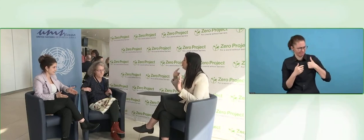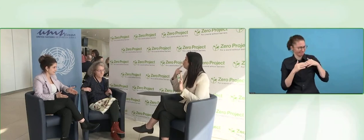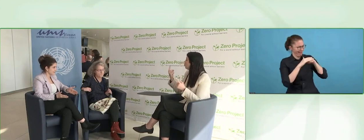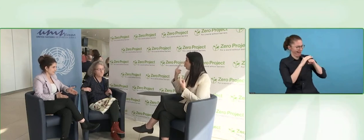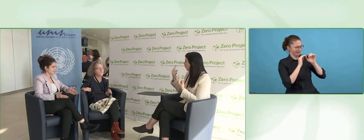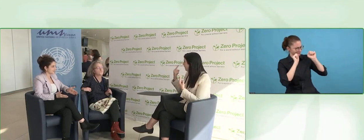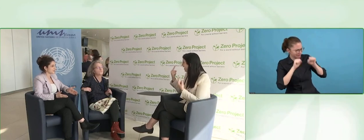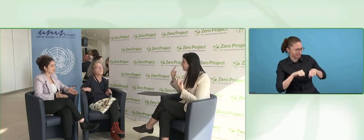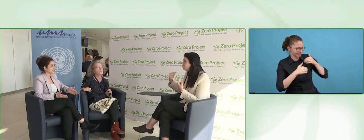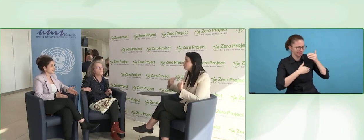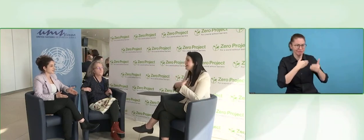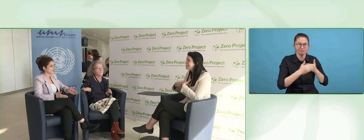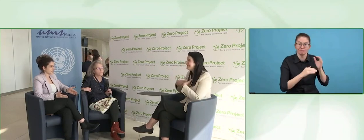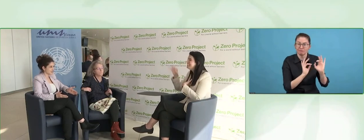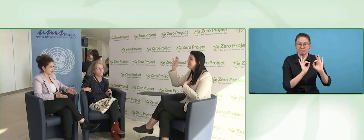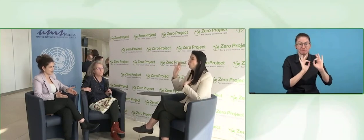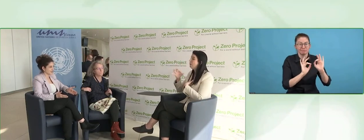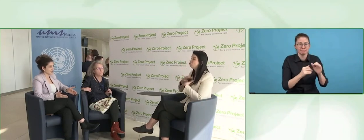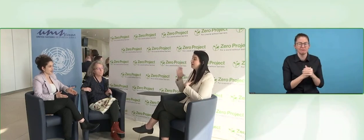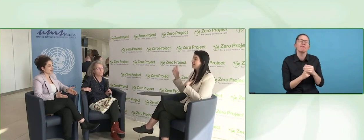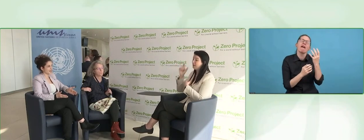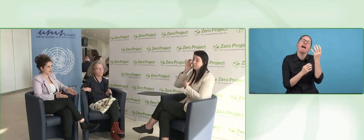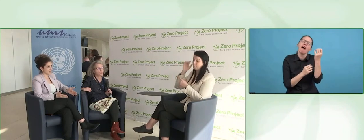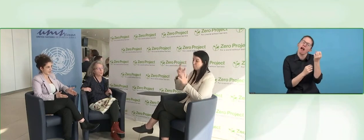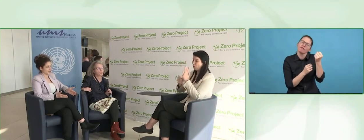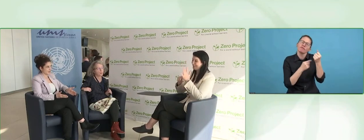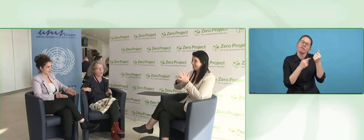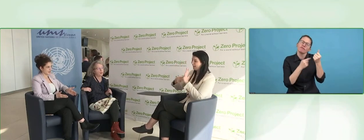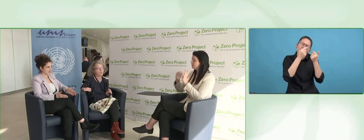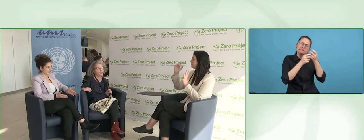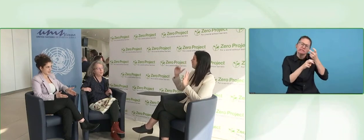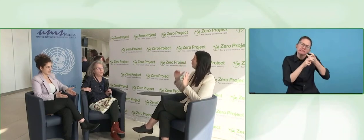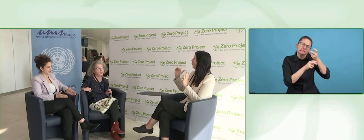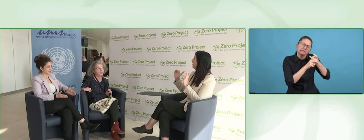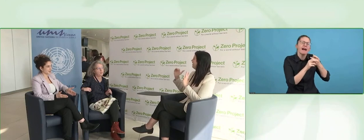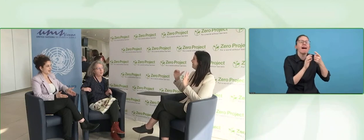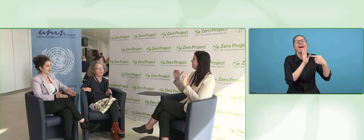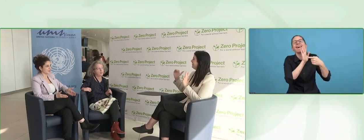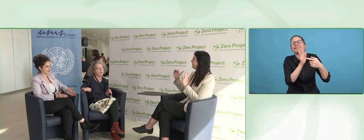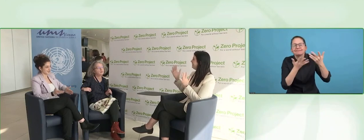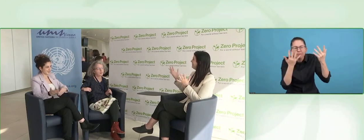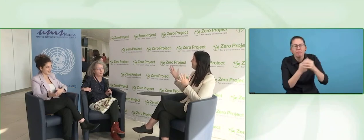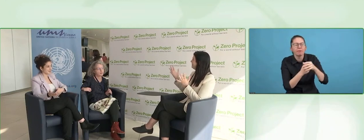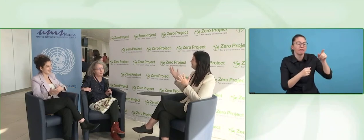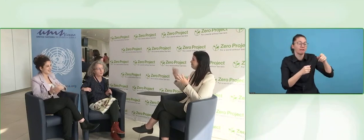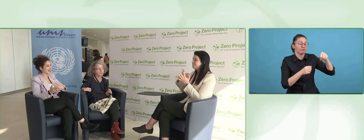That means that me, I am a member of the Knesset, I am political, but